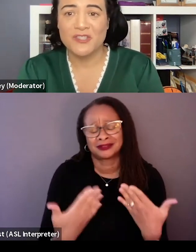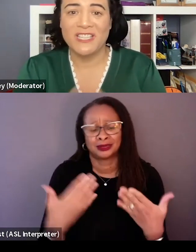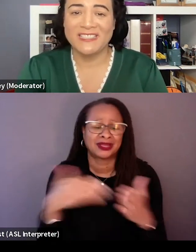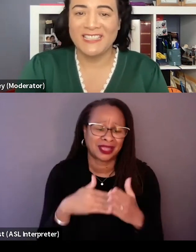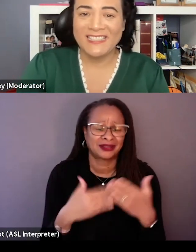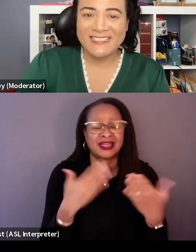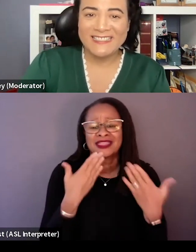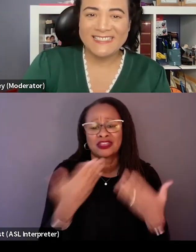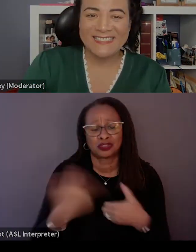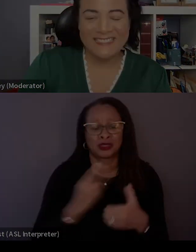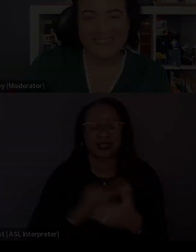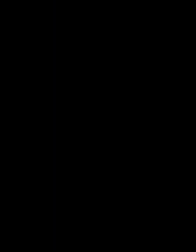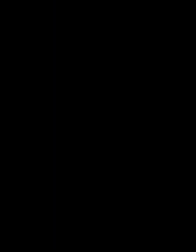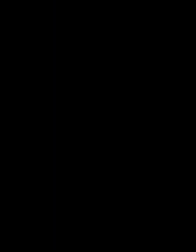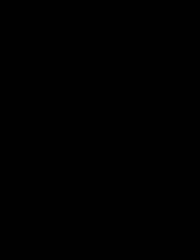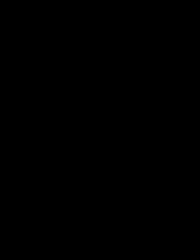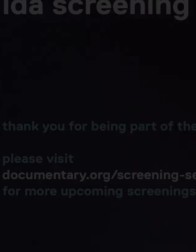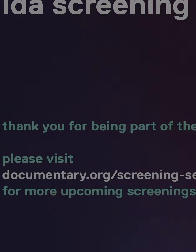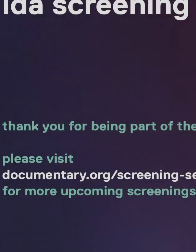for joining us today. Thank you, Janelle. Thank you Janelle.